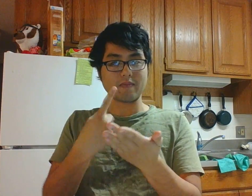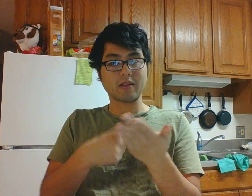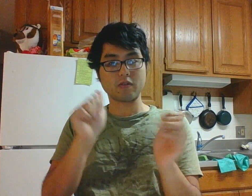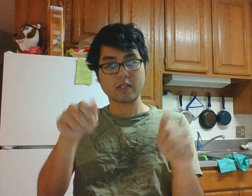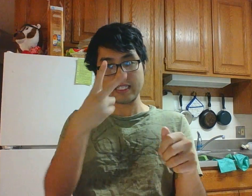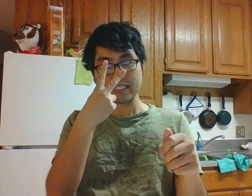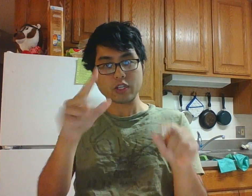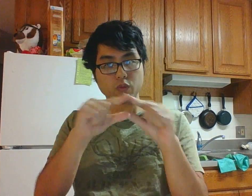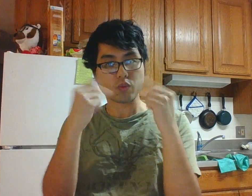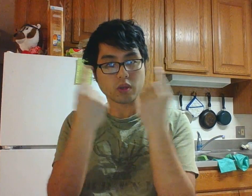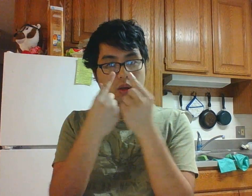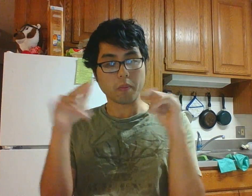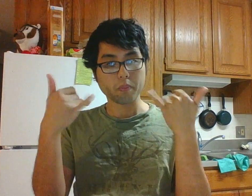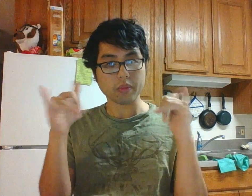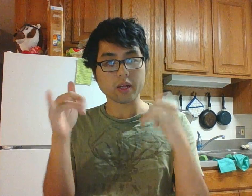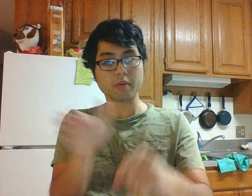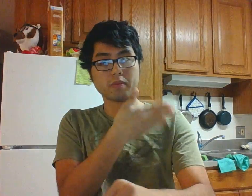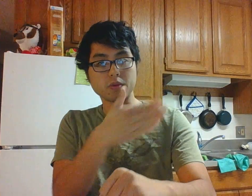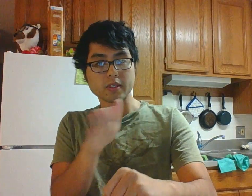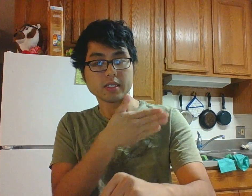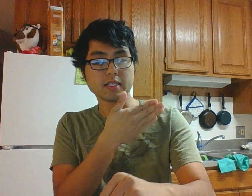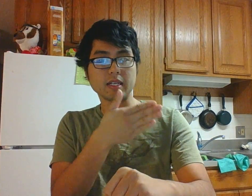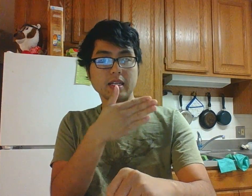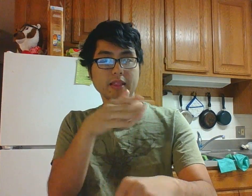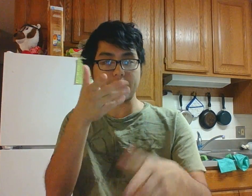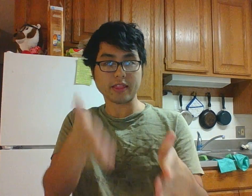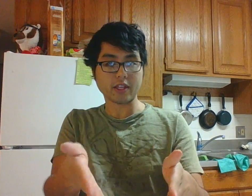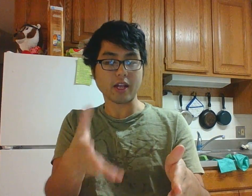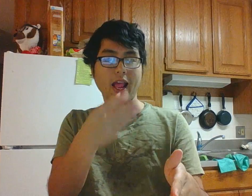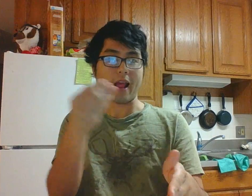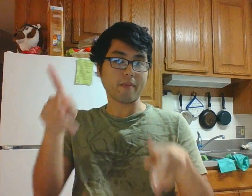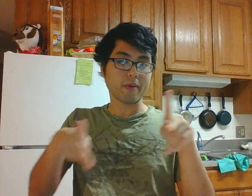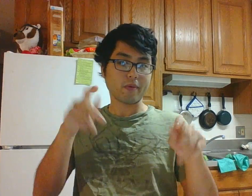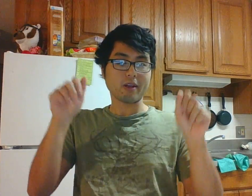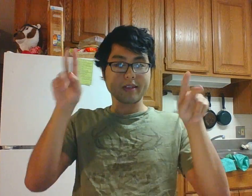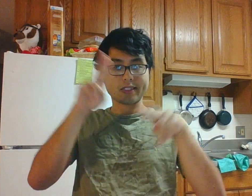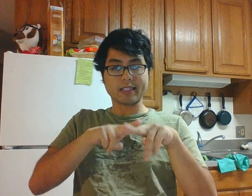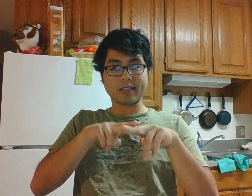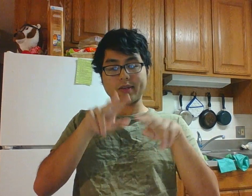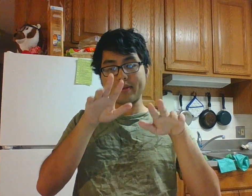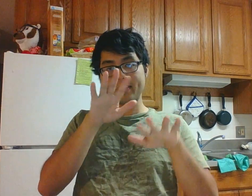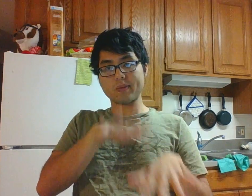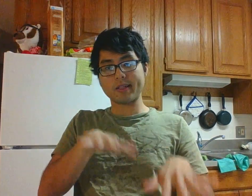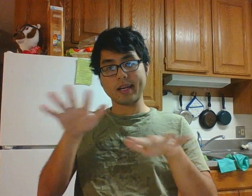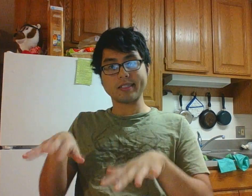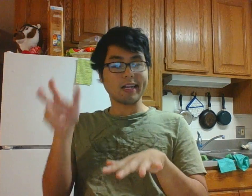sometime you can see group playing music there and people sit back and relax